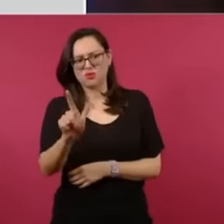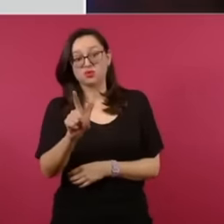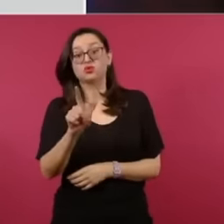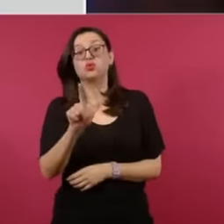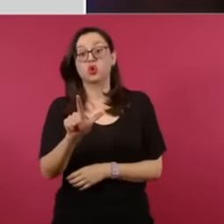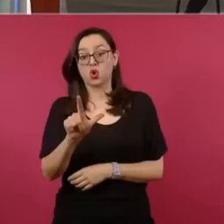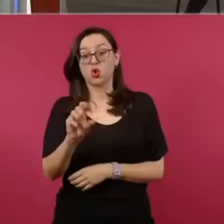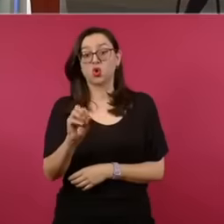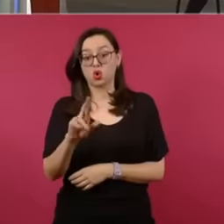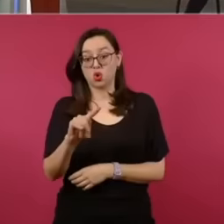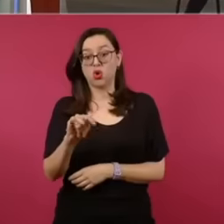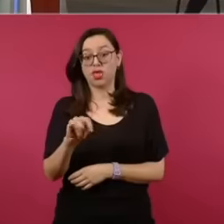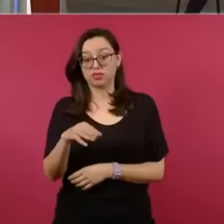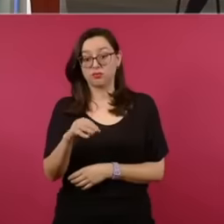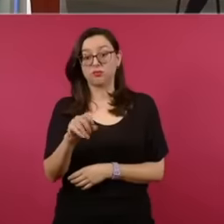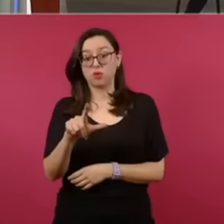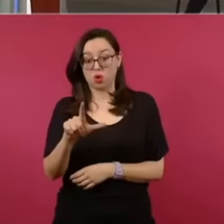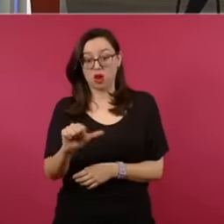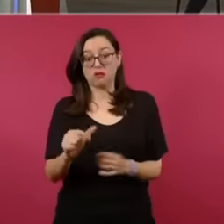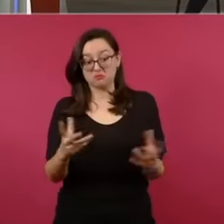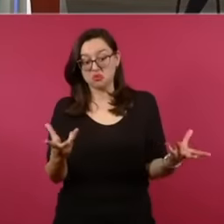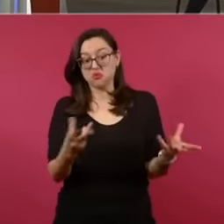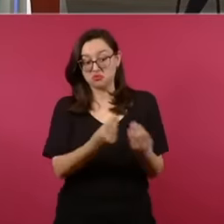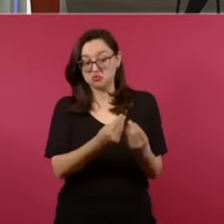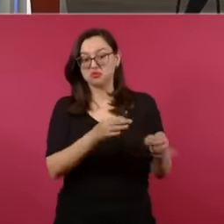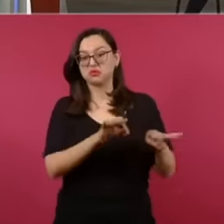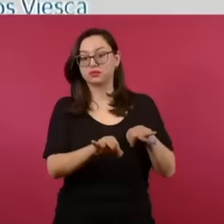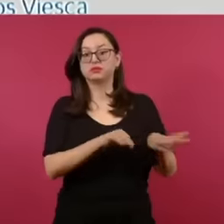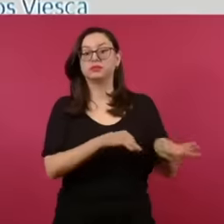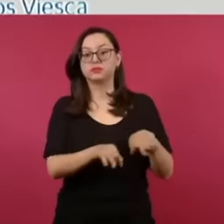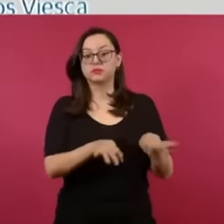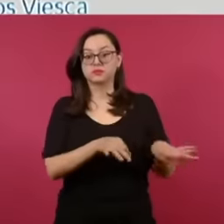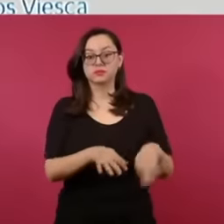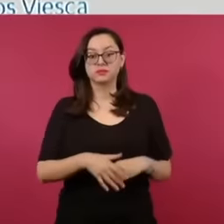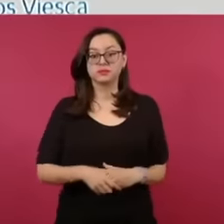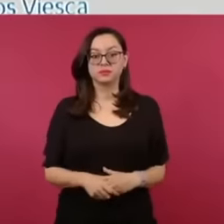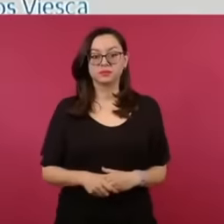me look at María